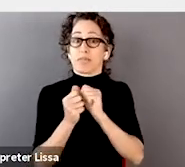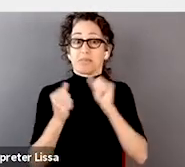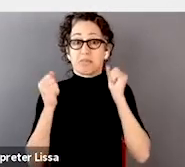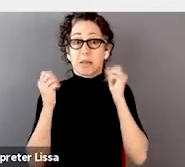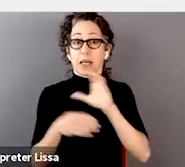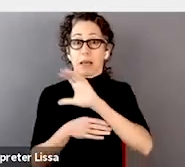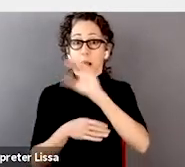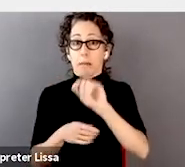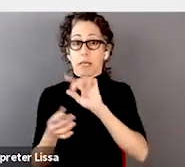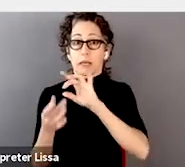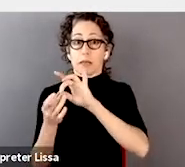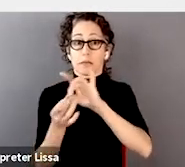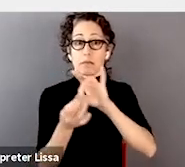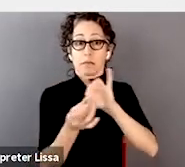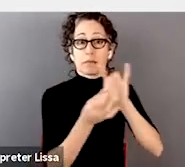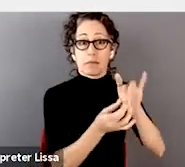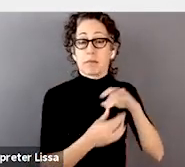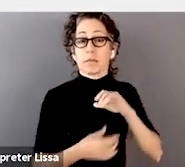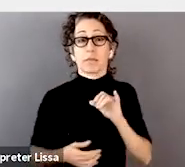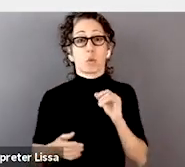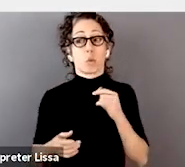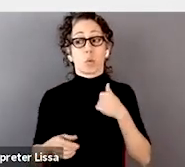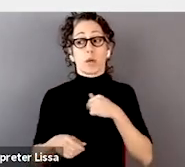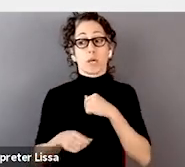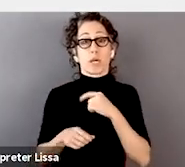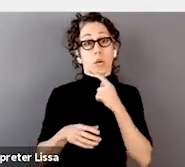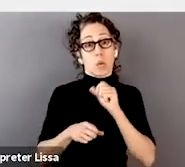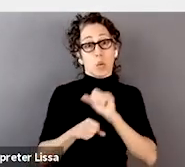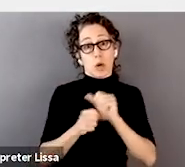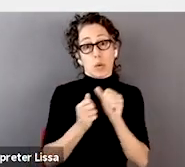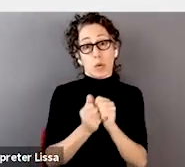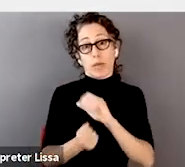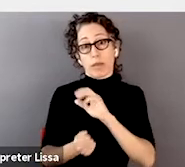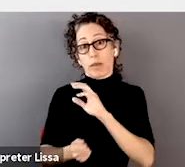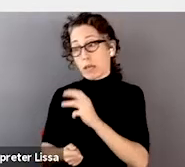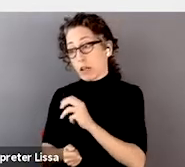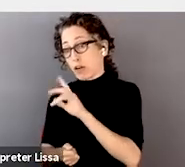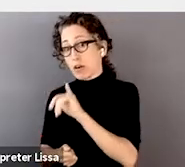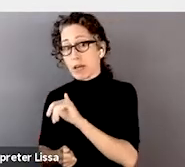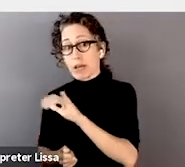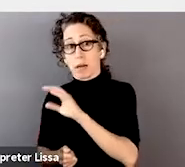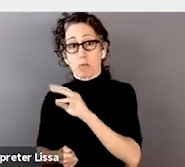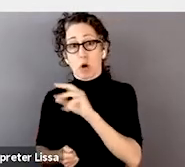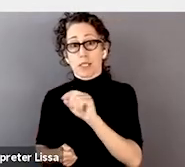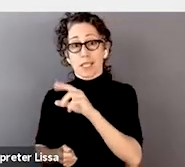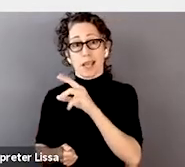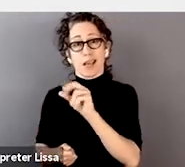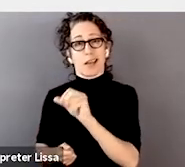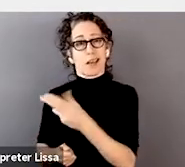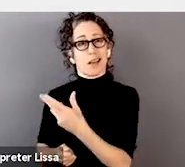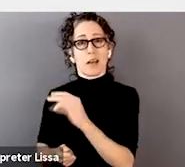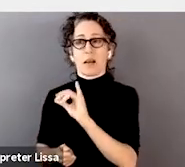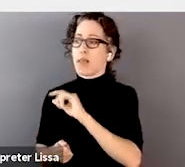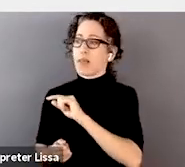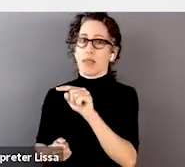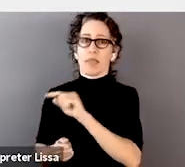that Hilary and Marzyeh have spoken about, and whenever I hear about the great work that Hilary is doing